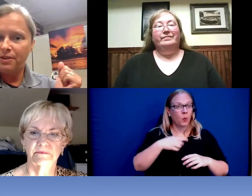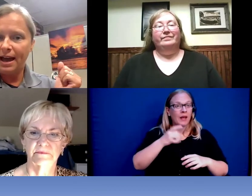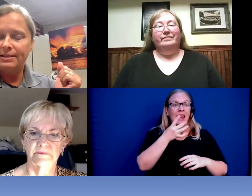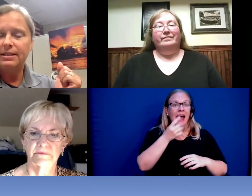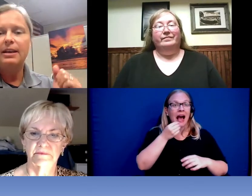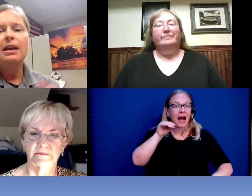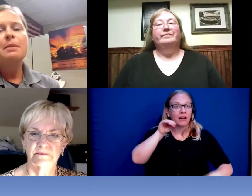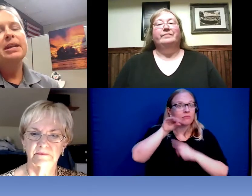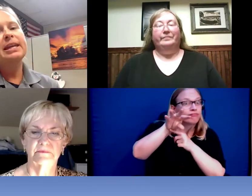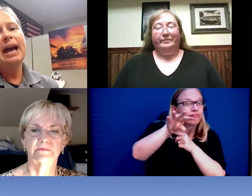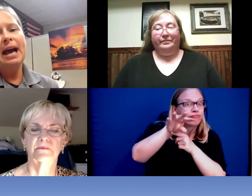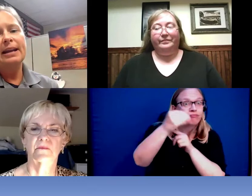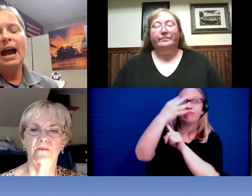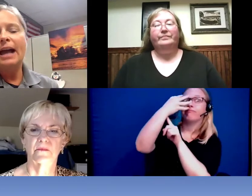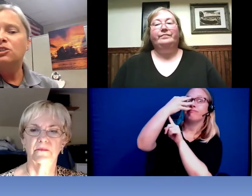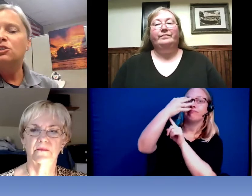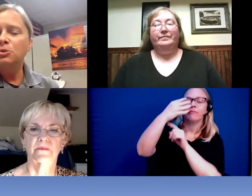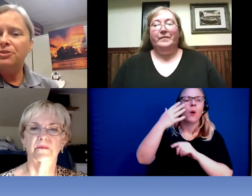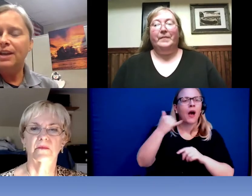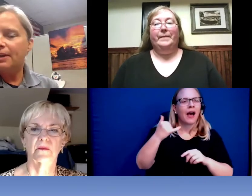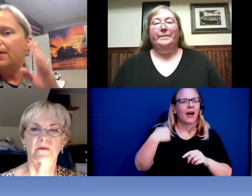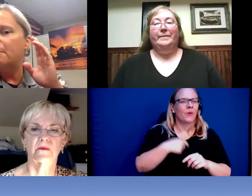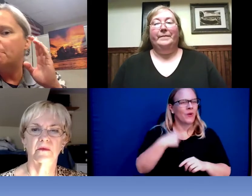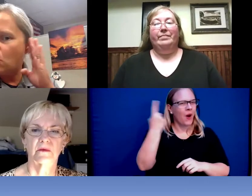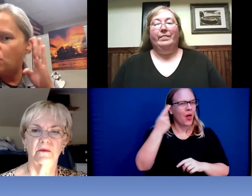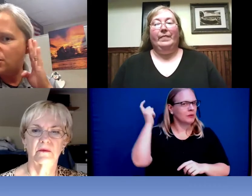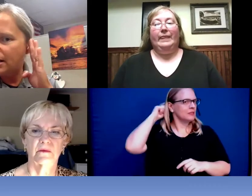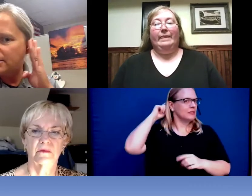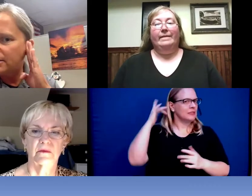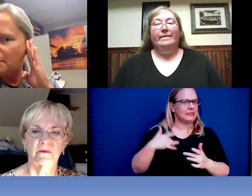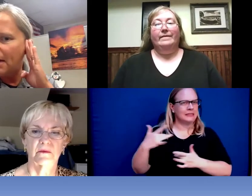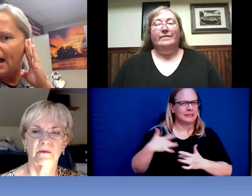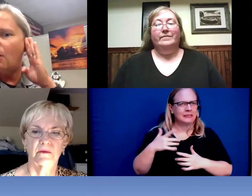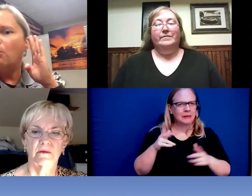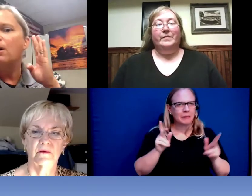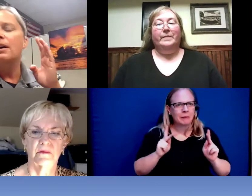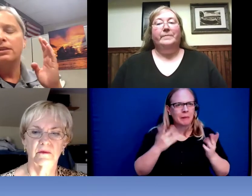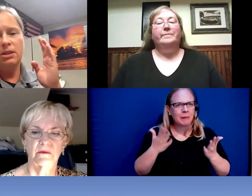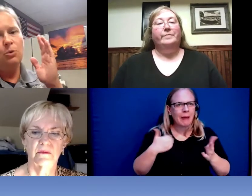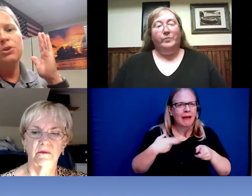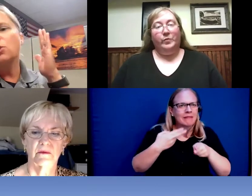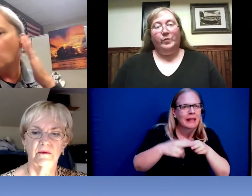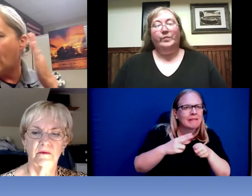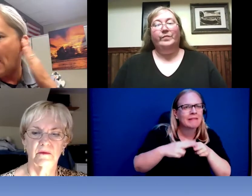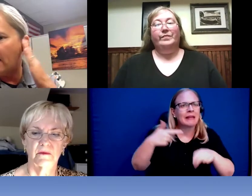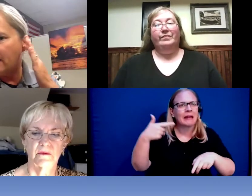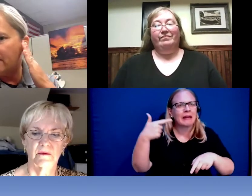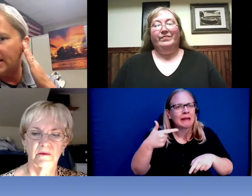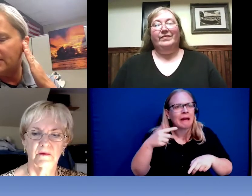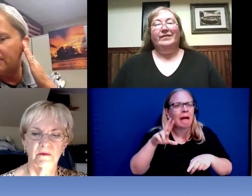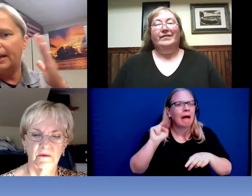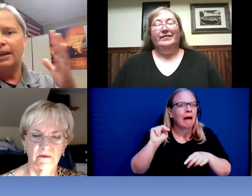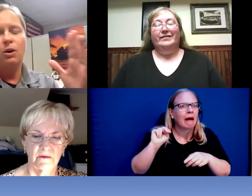. But, again, I do think that motioning somehow you know , you are hard of hearing